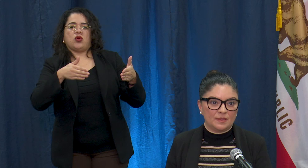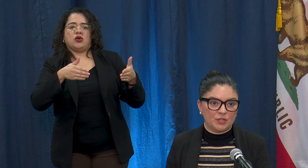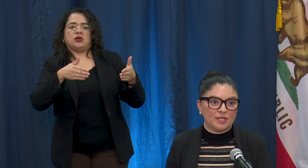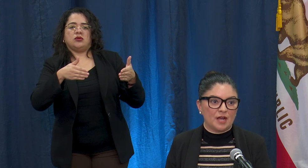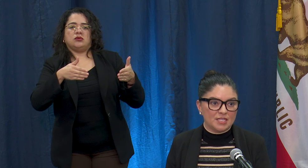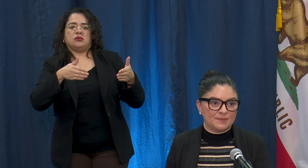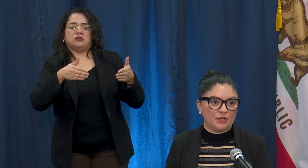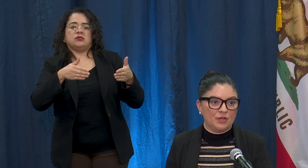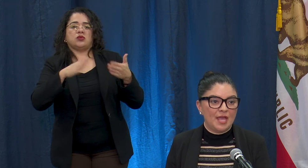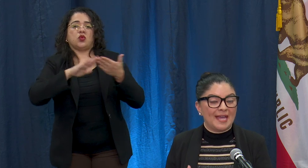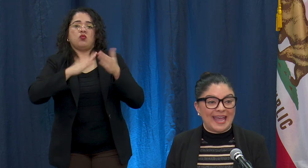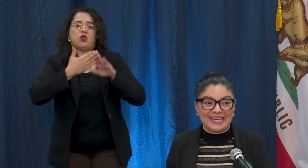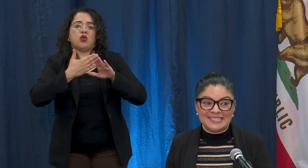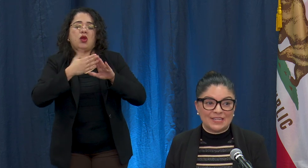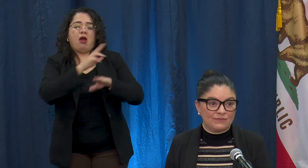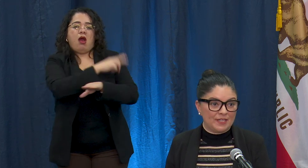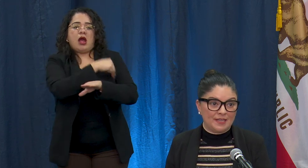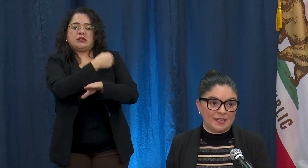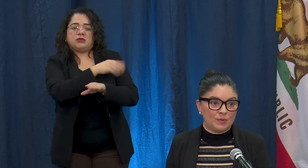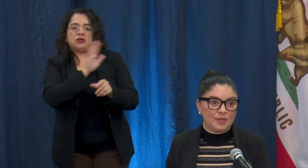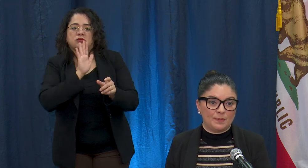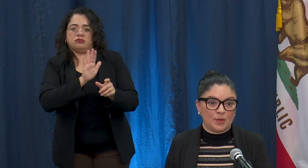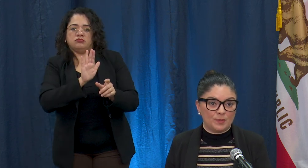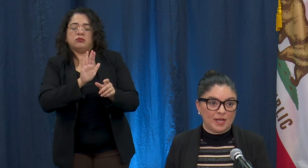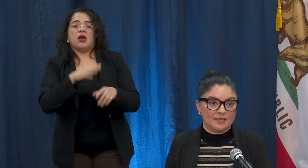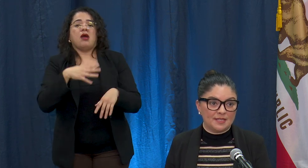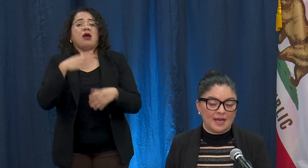Community Hospital and any state funding that would be appropriated to that